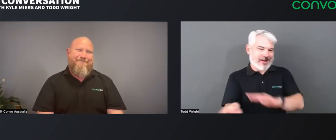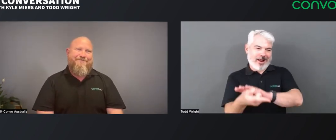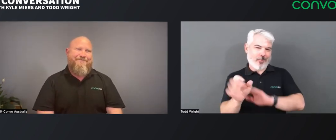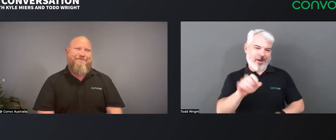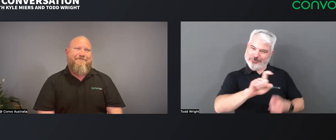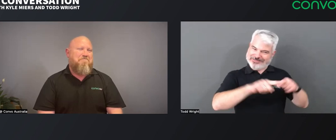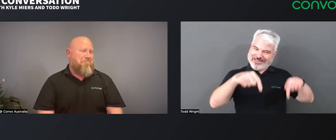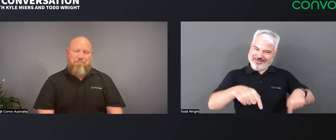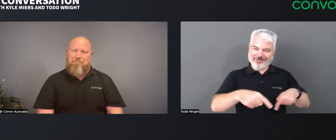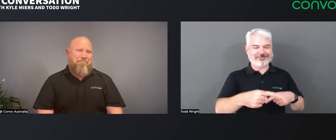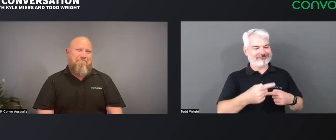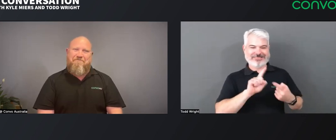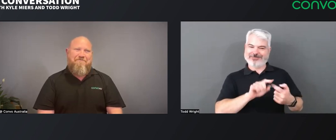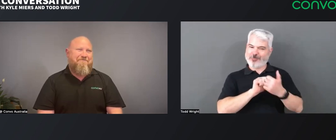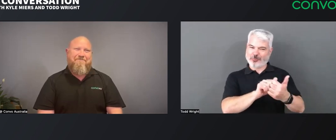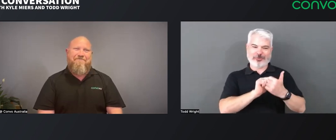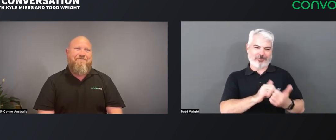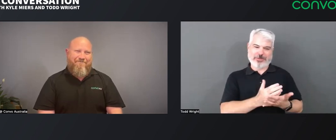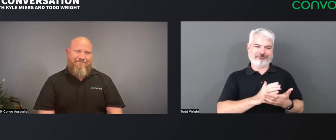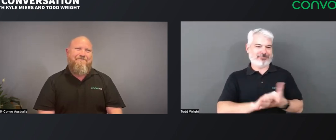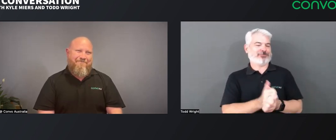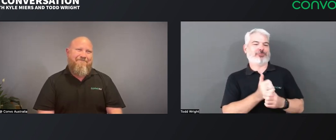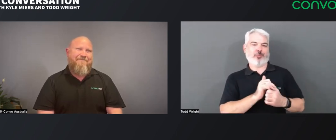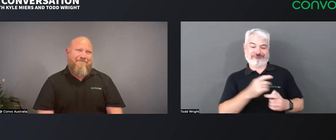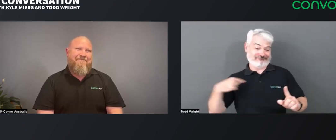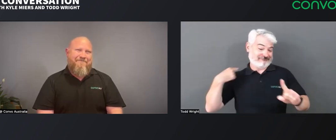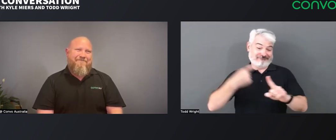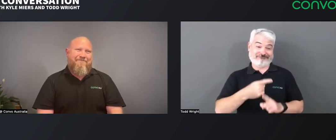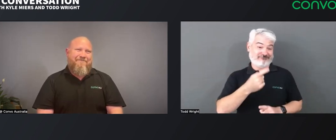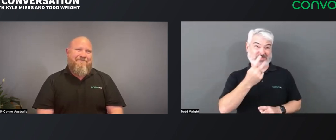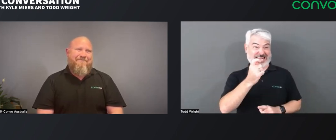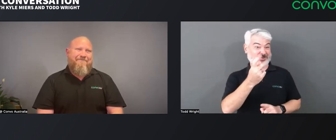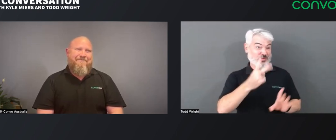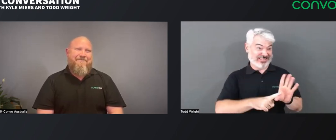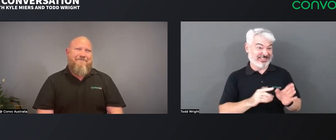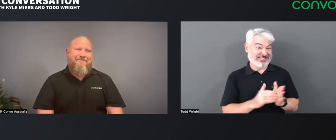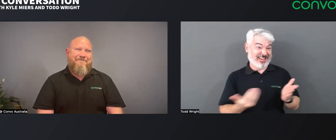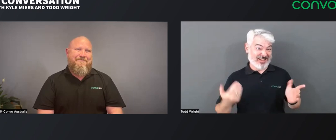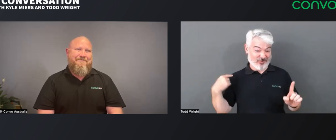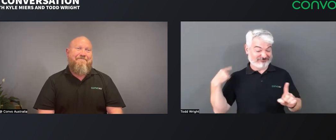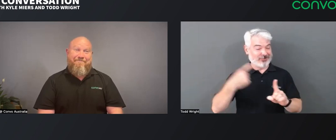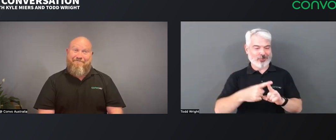Yeah, and we know that you, you're not escaping. You're still going to be here. We still have that close partnership with you, and we appreciate everything you've done over the last couple of years and